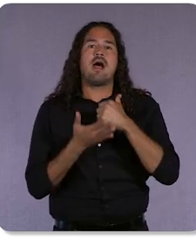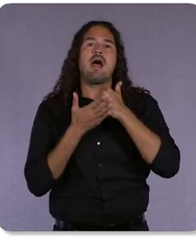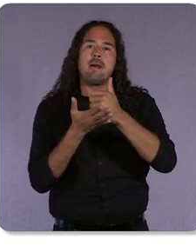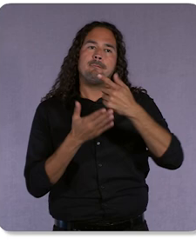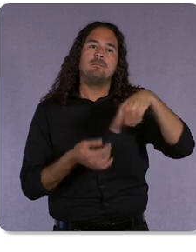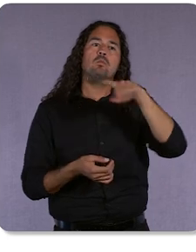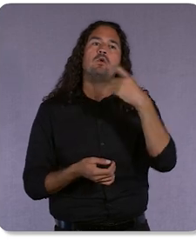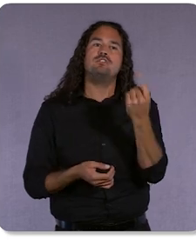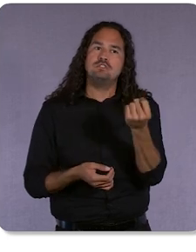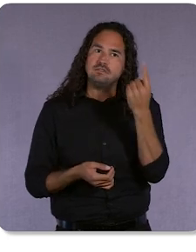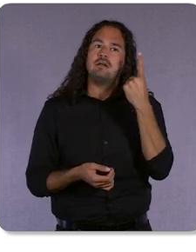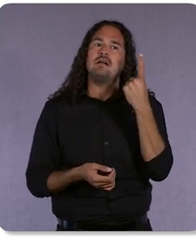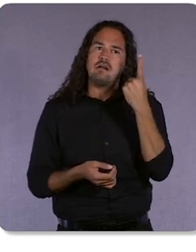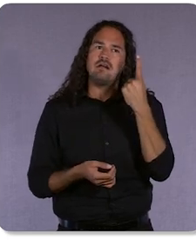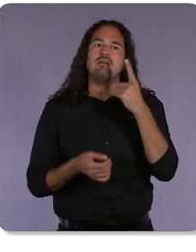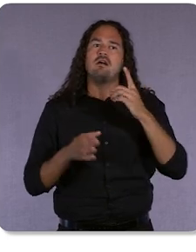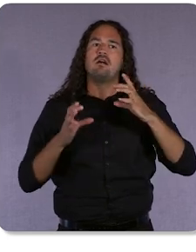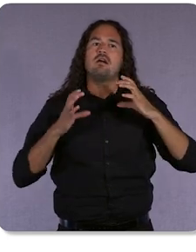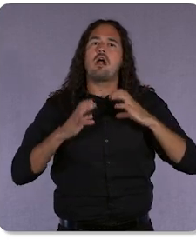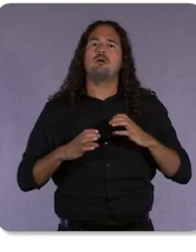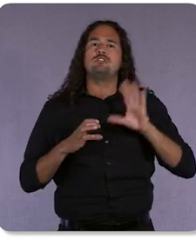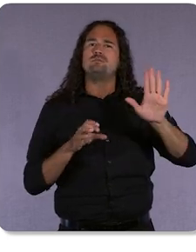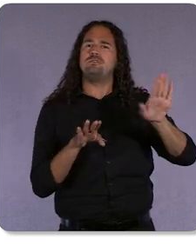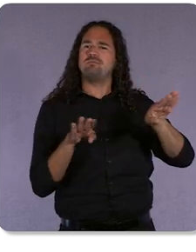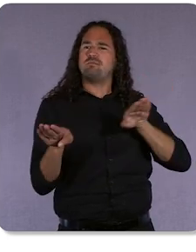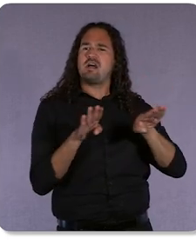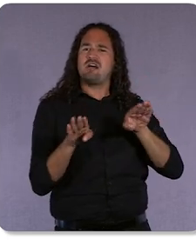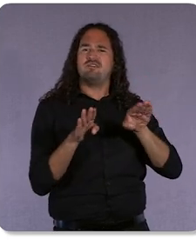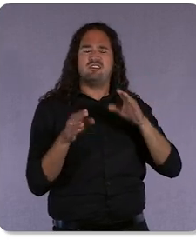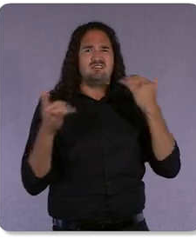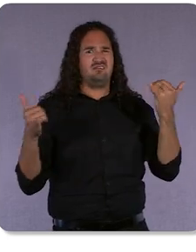behavior in today’s complex marketing landscape. And it’s getting more complex.